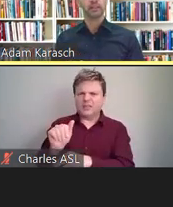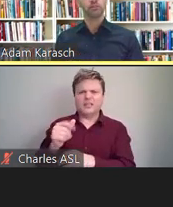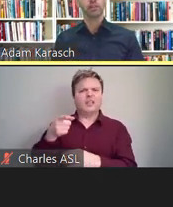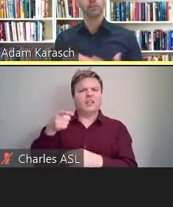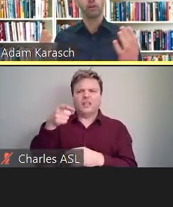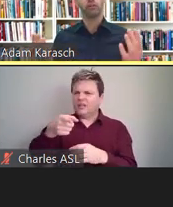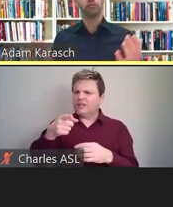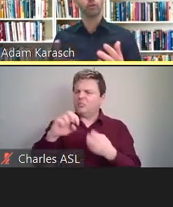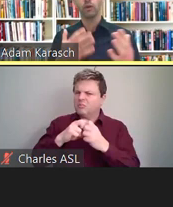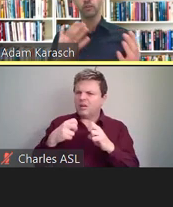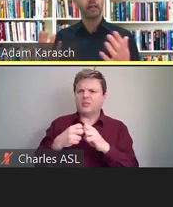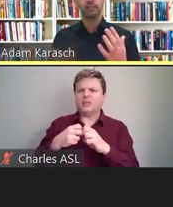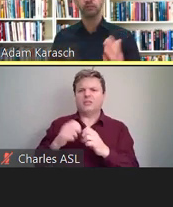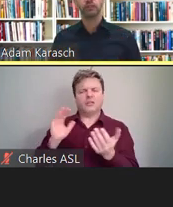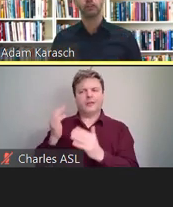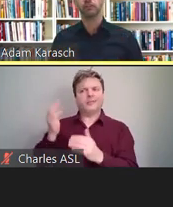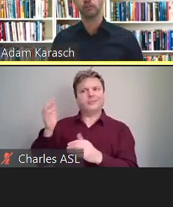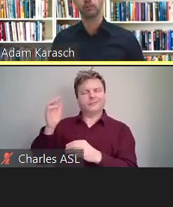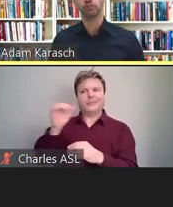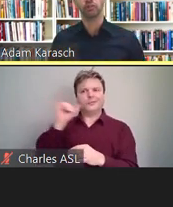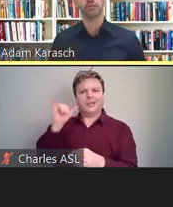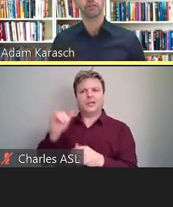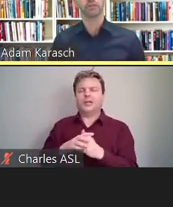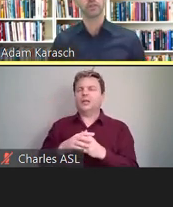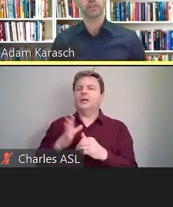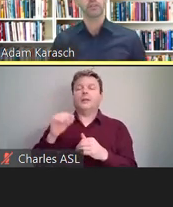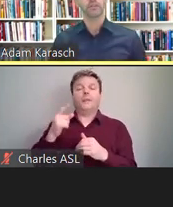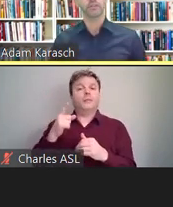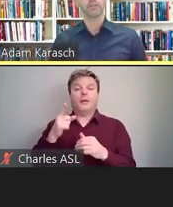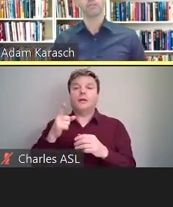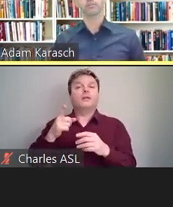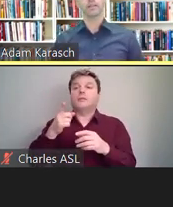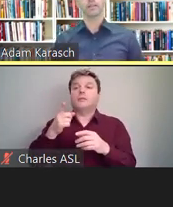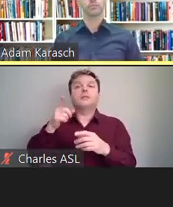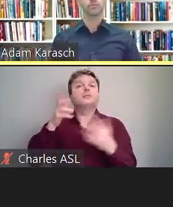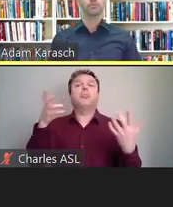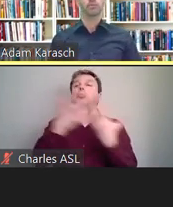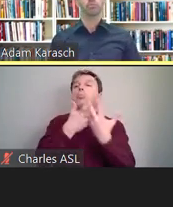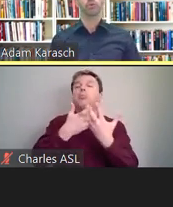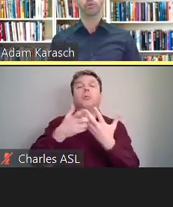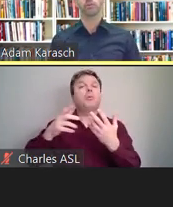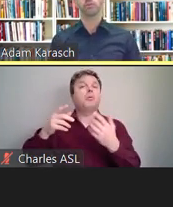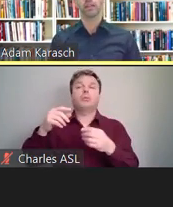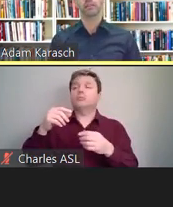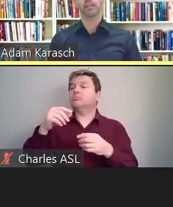really don't offer a one-size-fits-all solution. So oftentimes, employers themselves, they